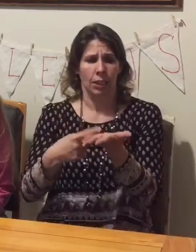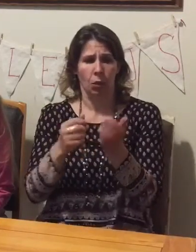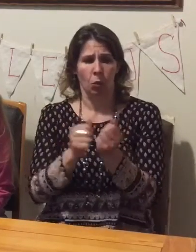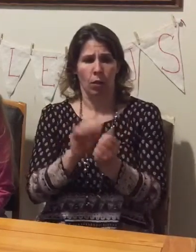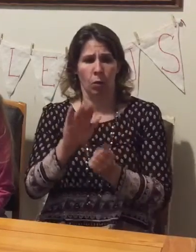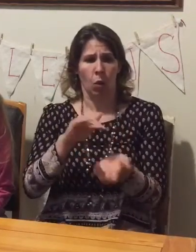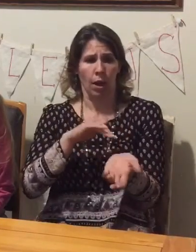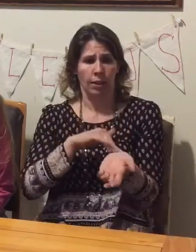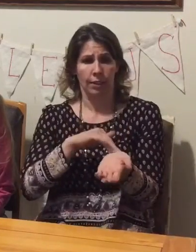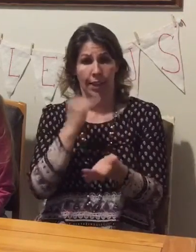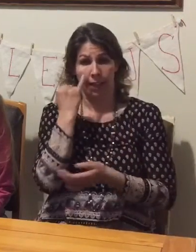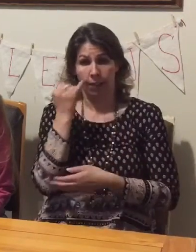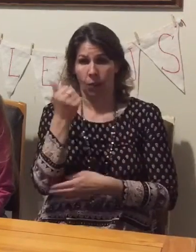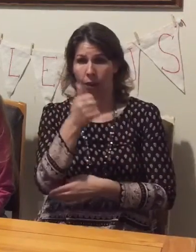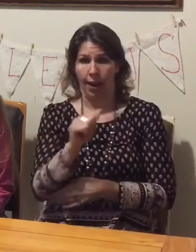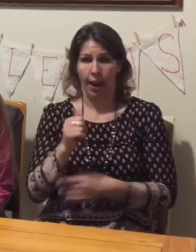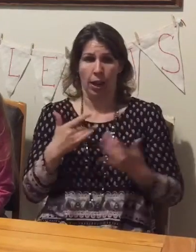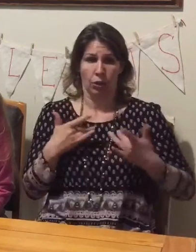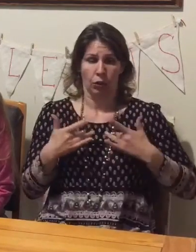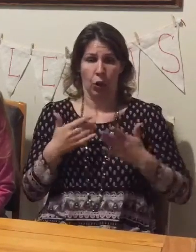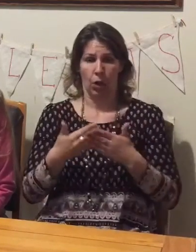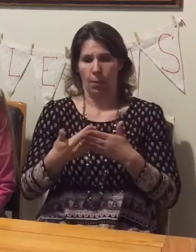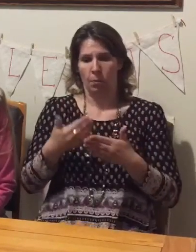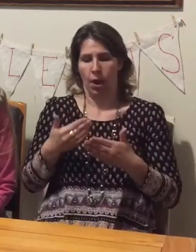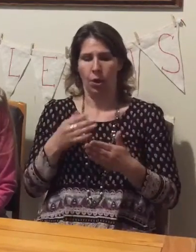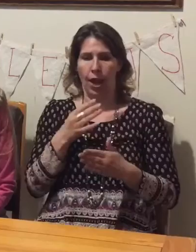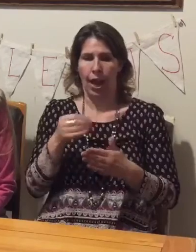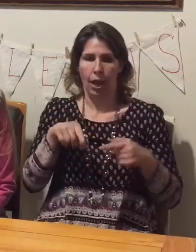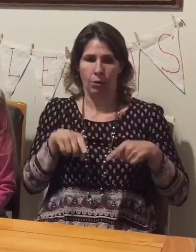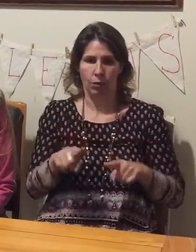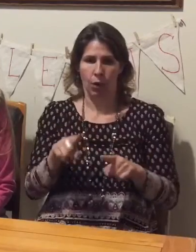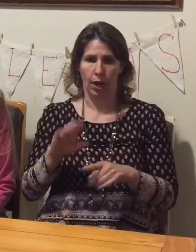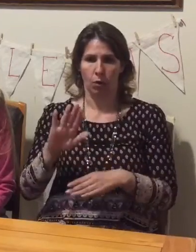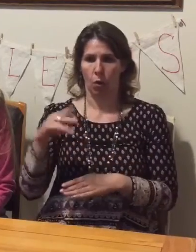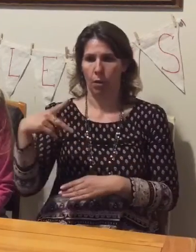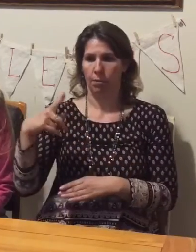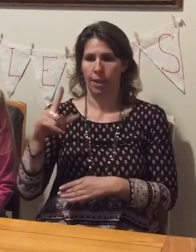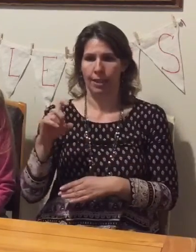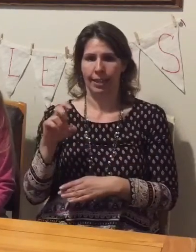please consult your physician if there are any concerns prior to and during